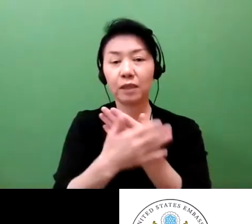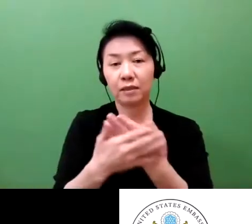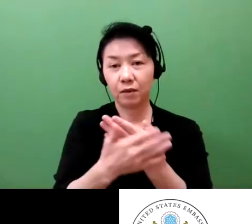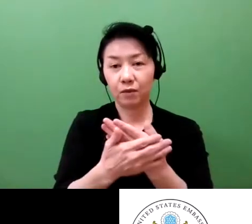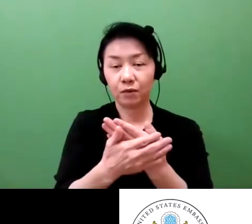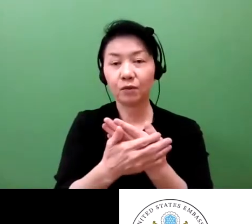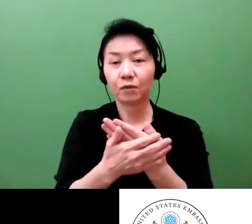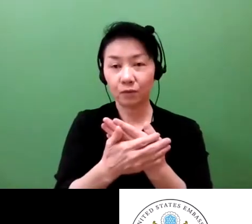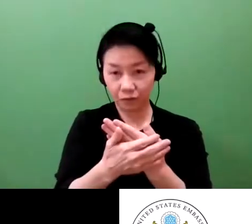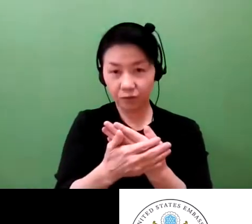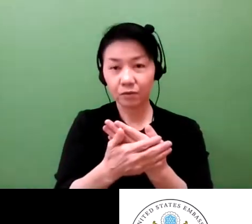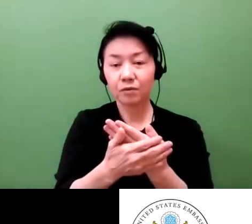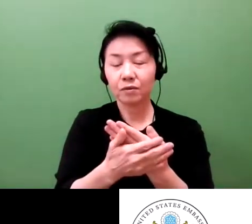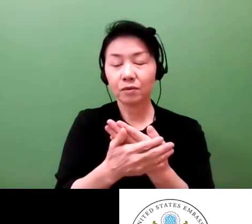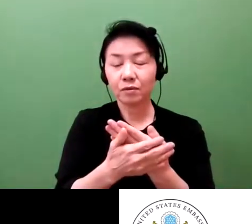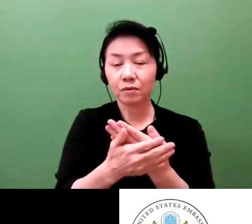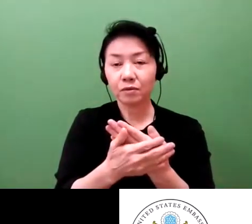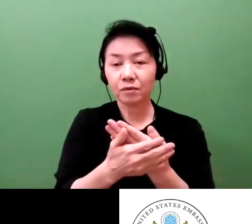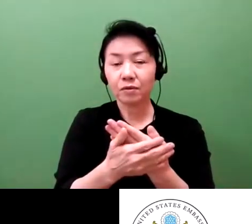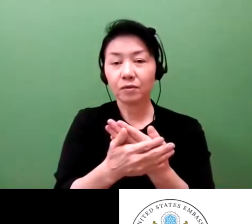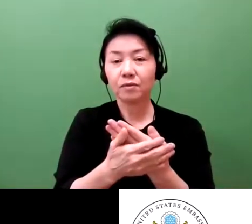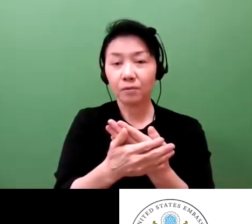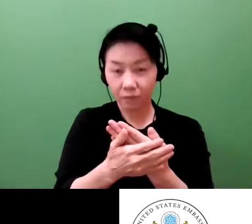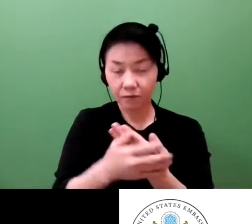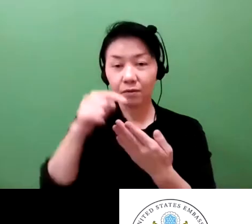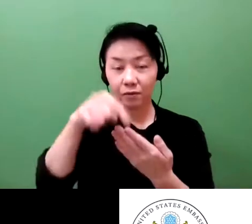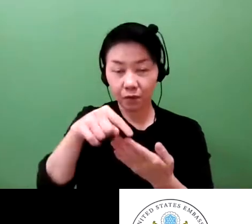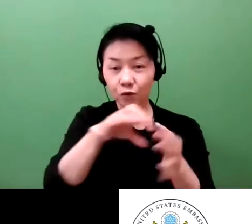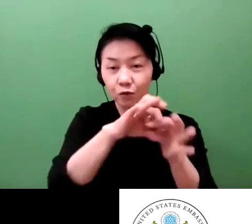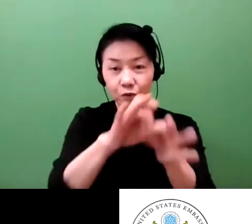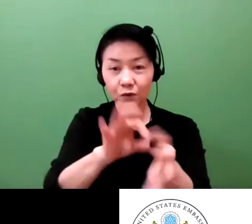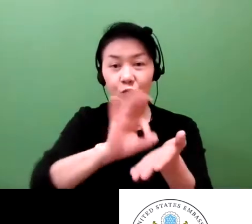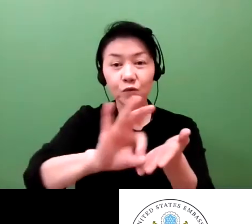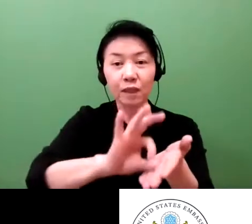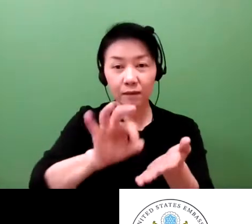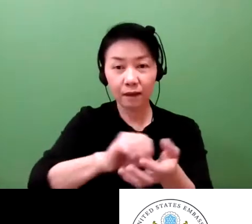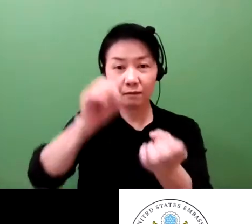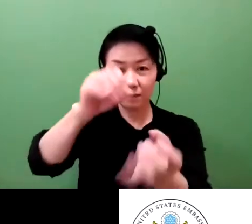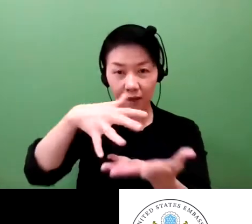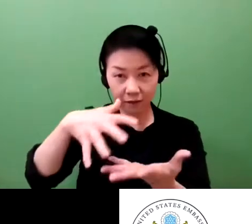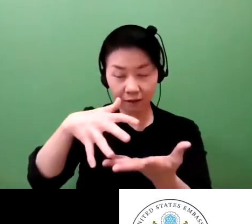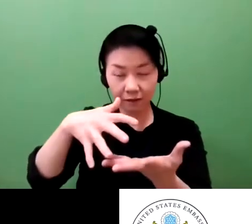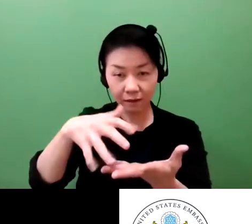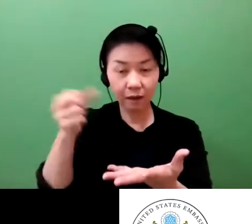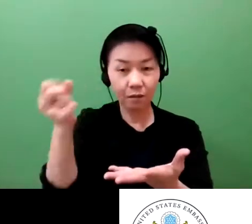So finally for a patent, and the revenue from the patent